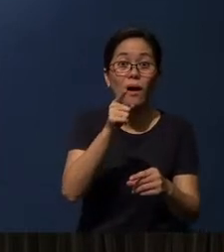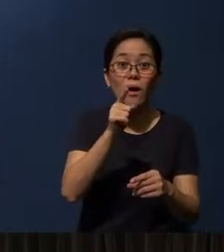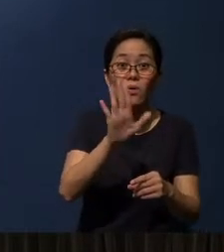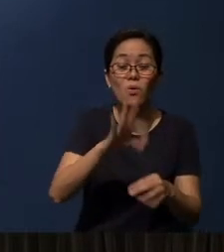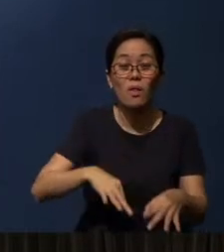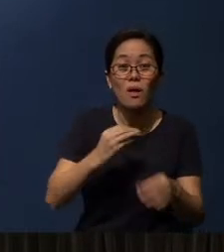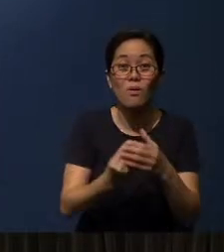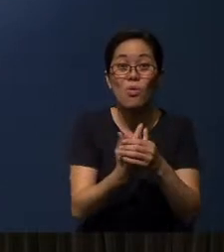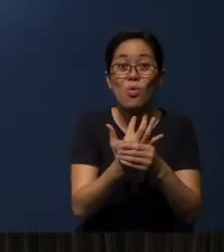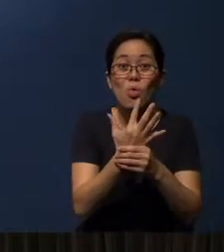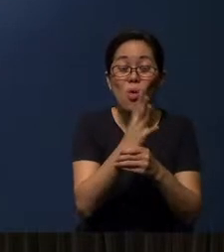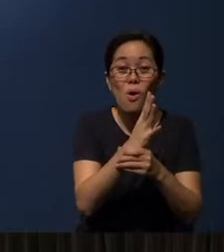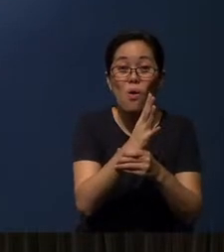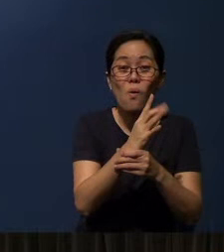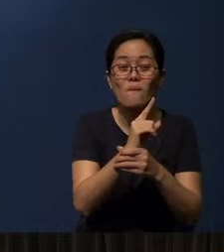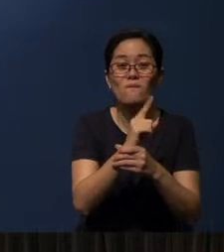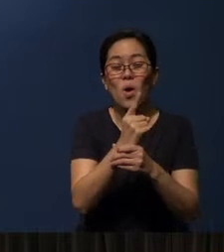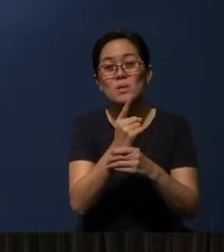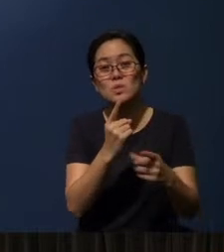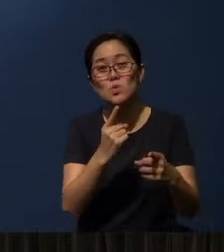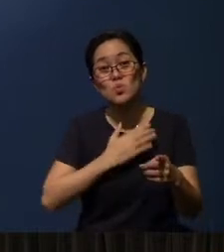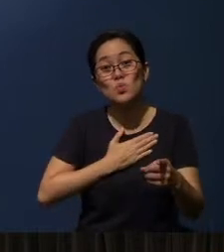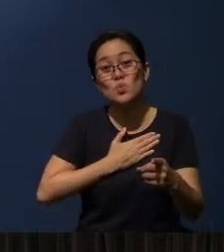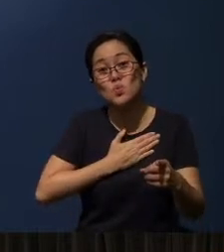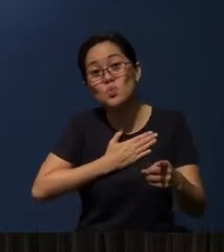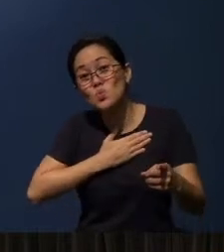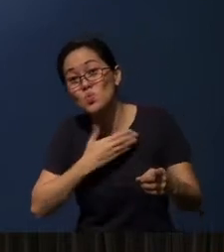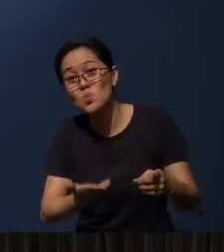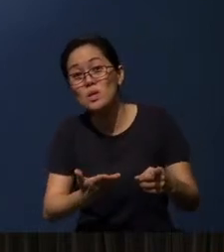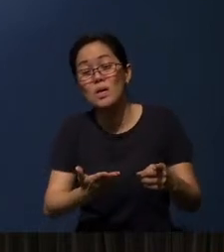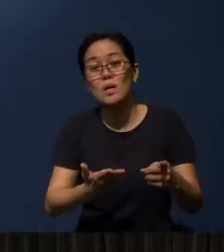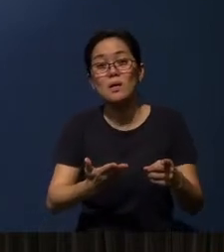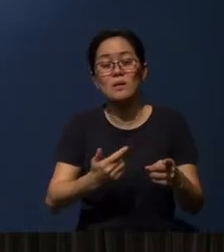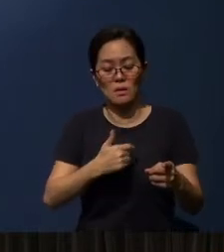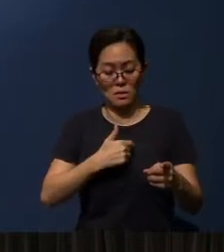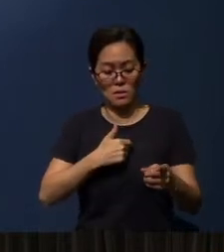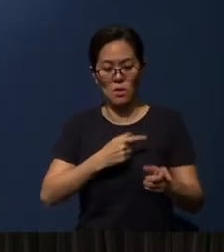But (in) the first place, are you willing to set the right conditions